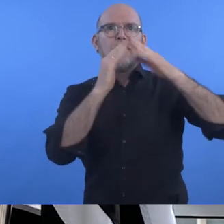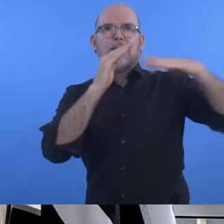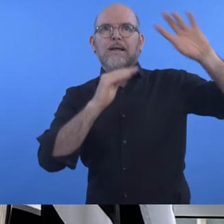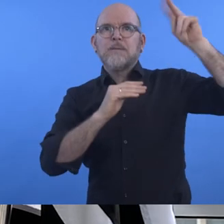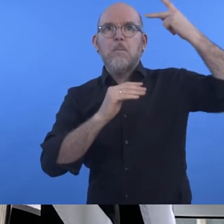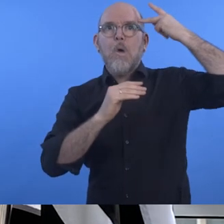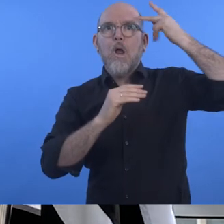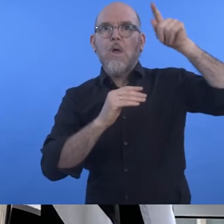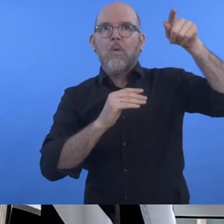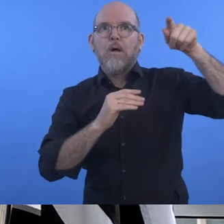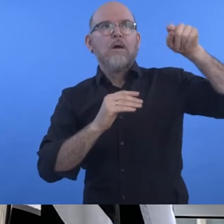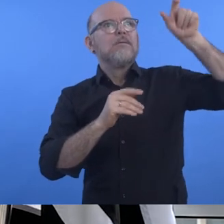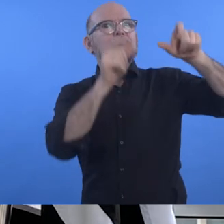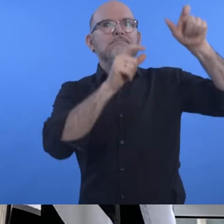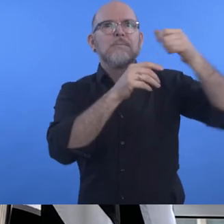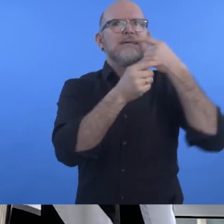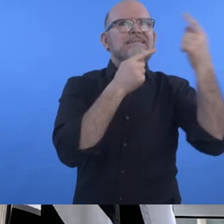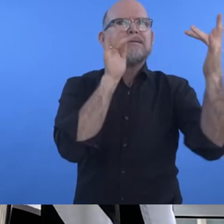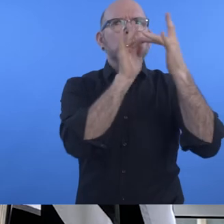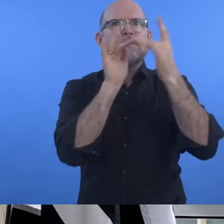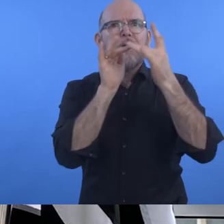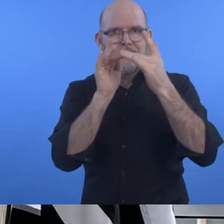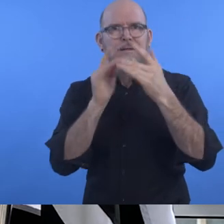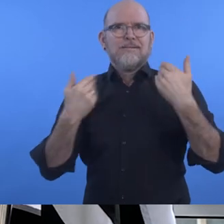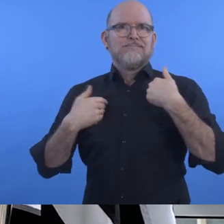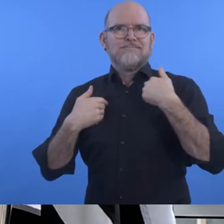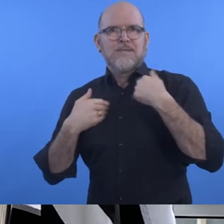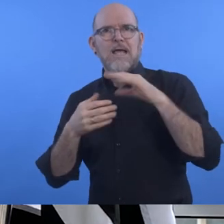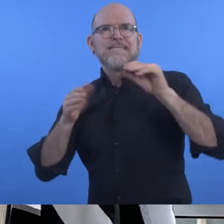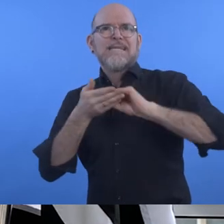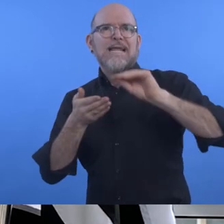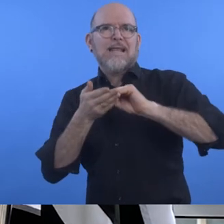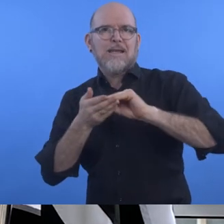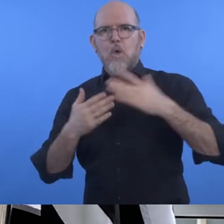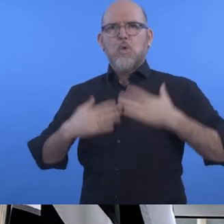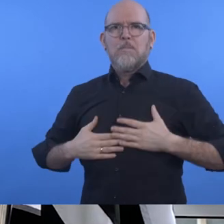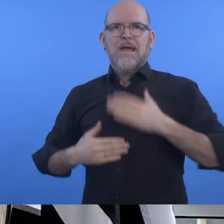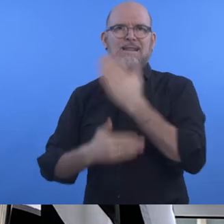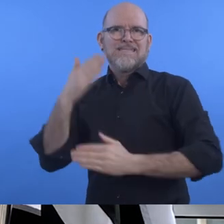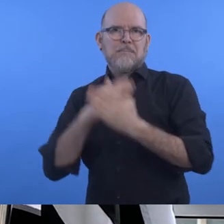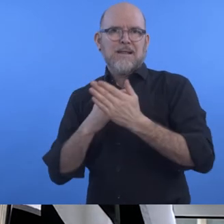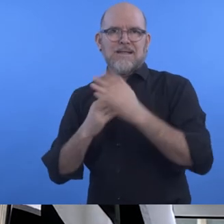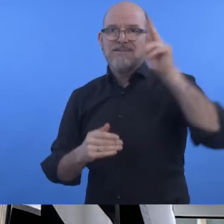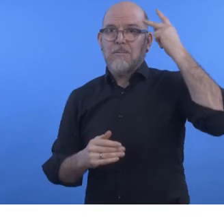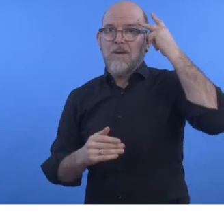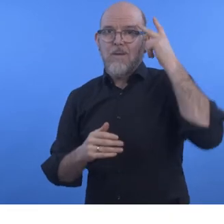the municipal secretary of people with disabilities from the city of São Paulo has implemented “CIL”.”